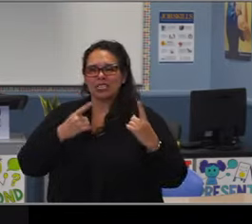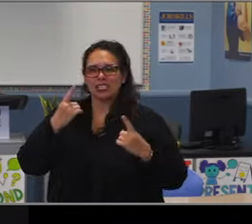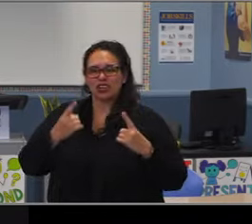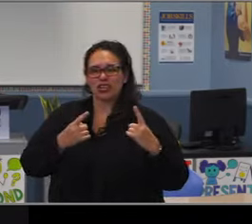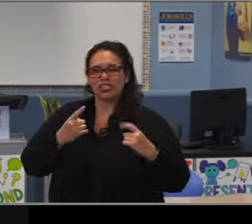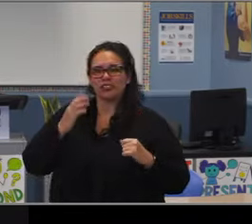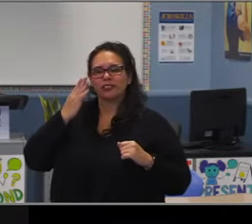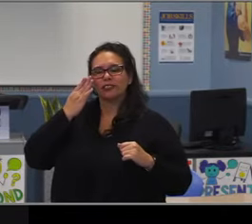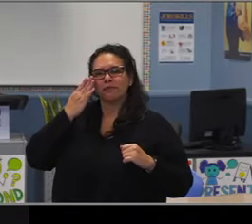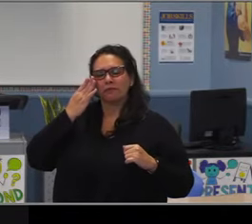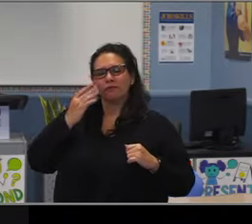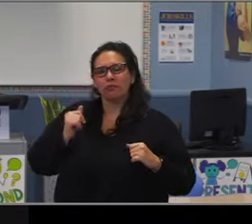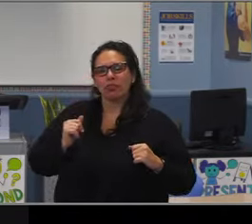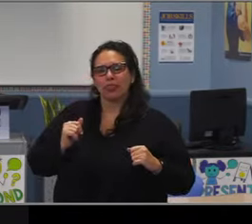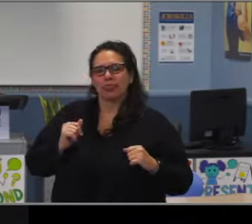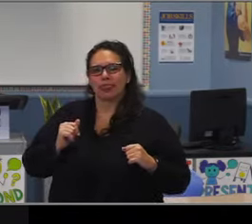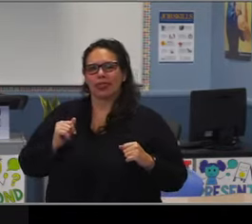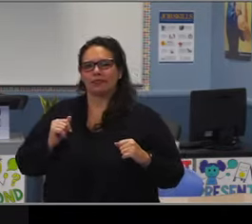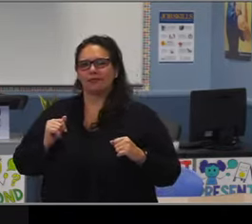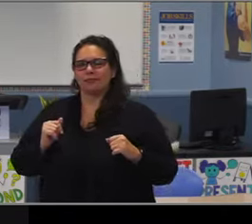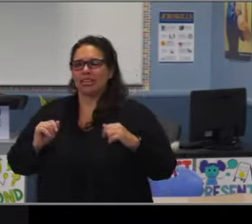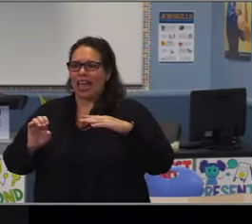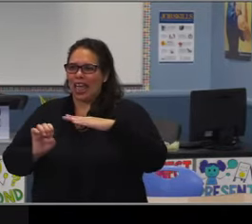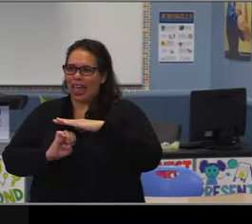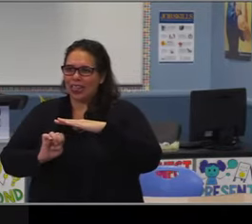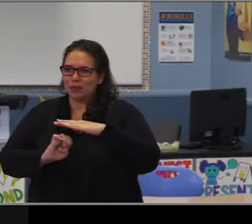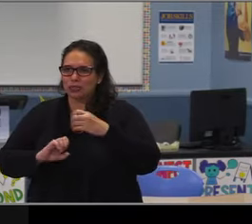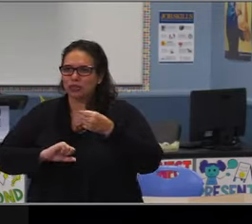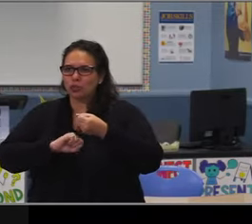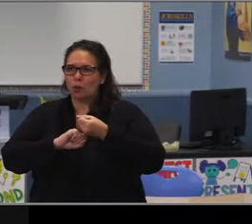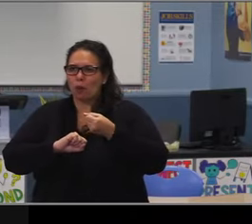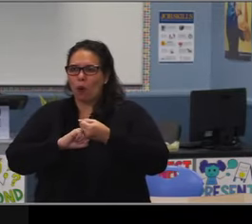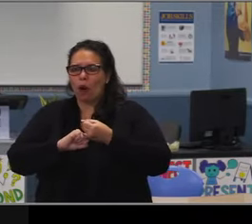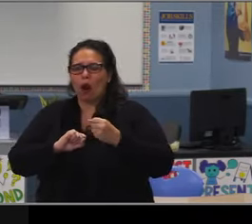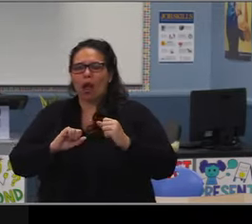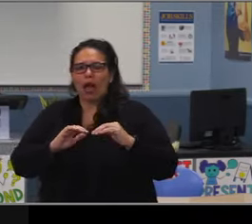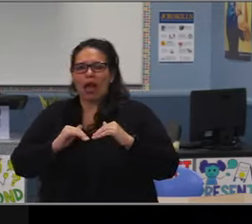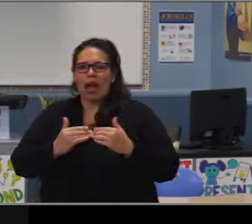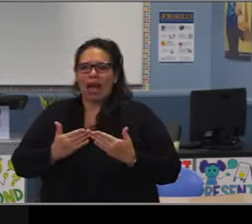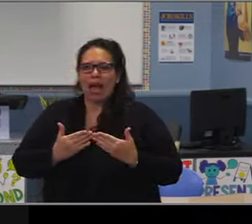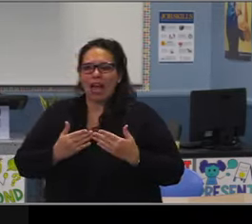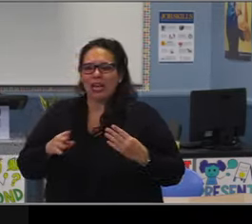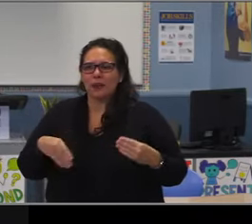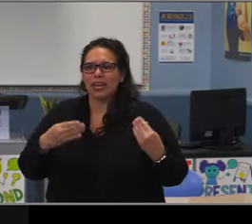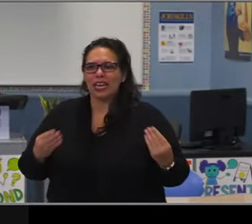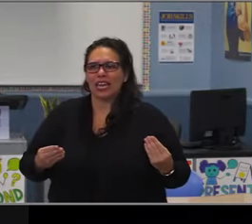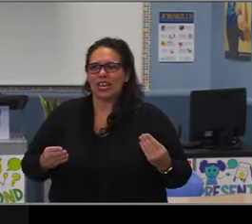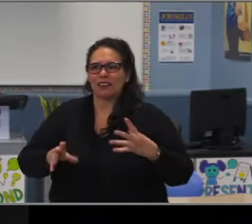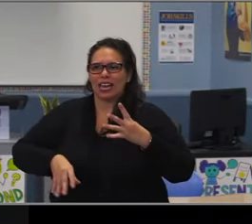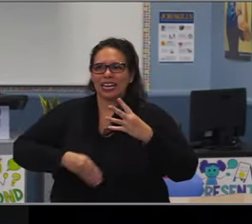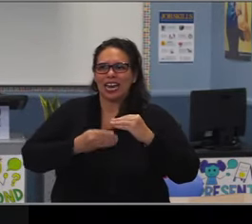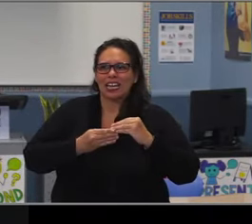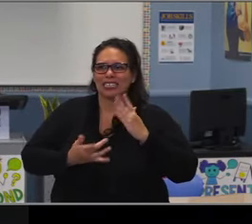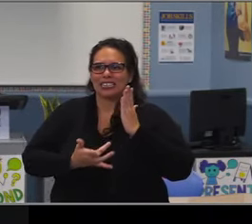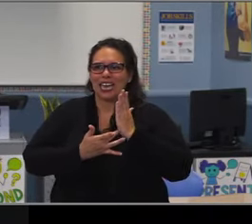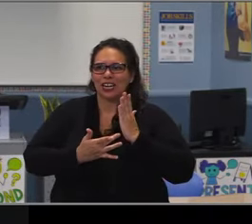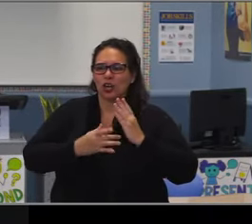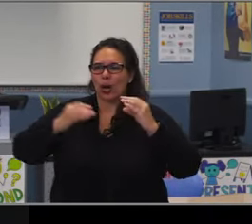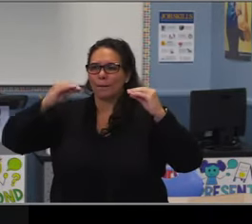I don't remember in what order with the higher enrollment, but also our students with disabilities